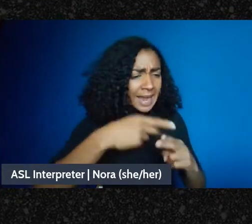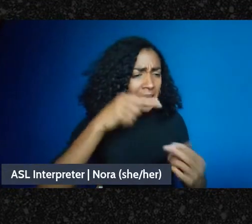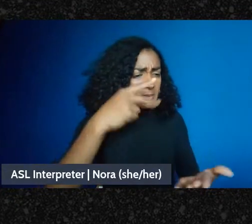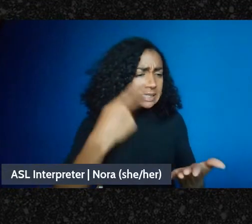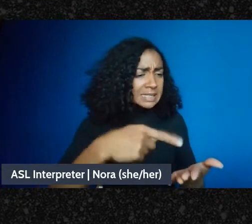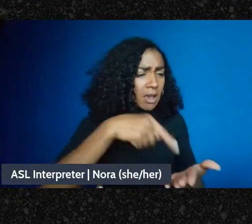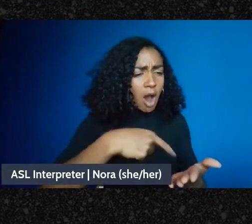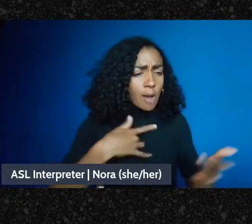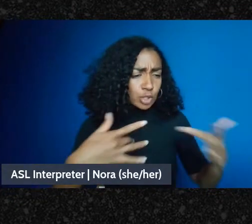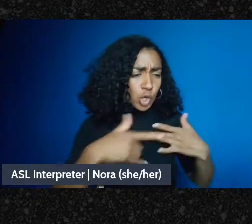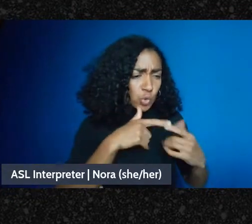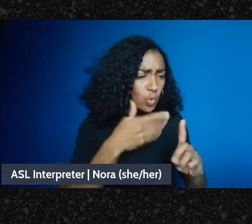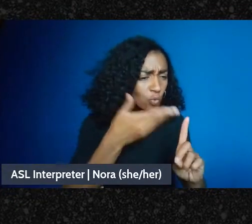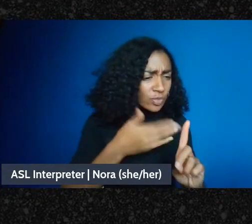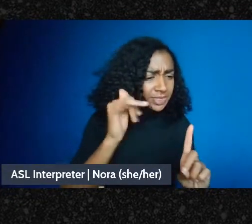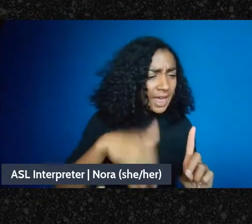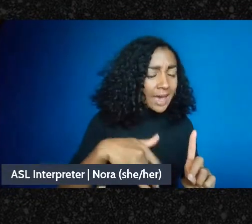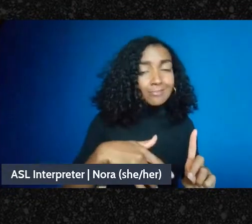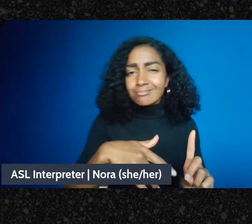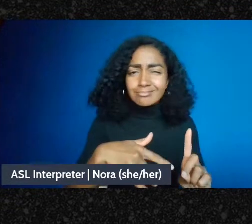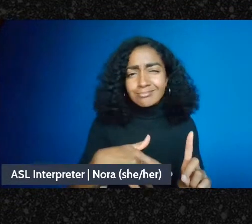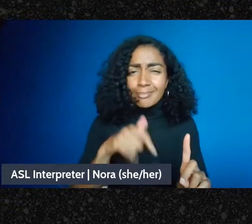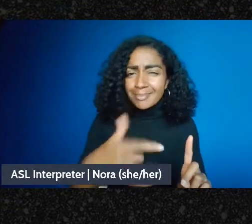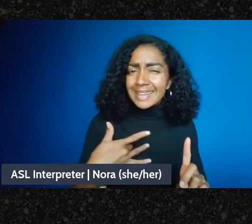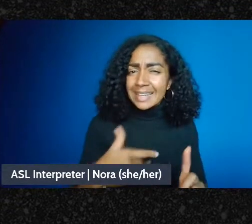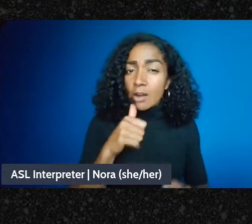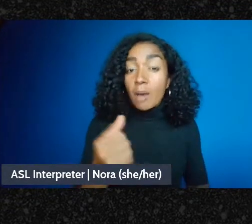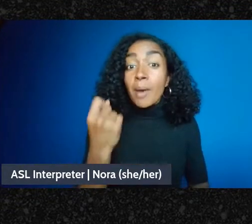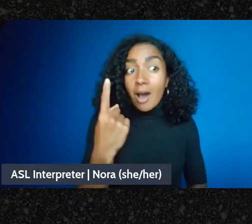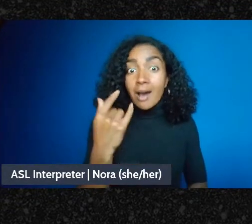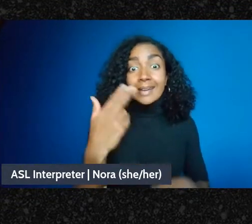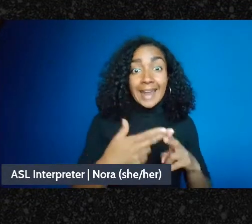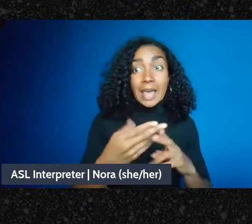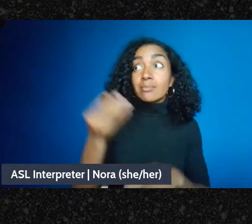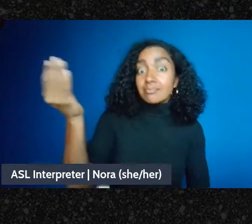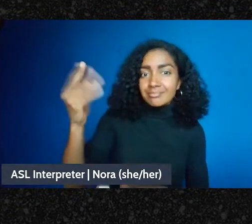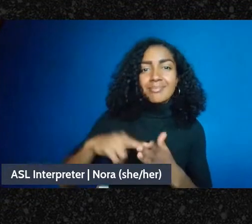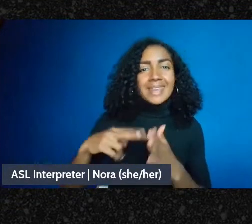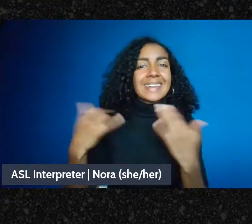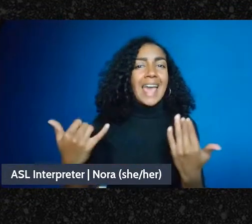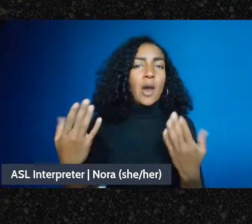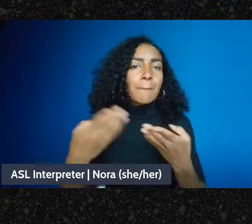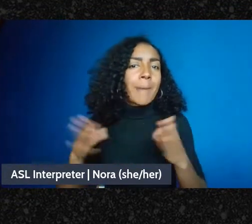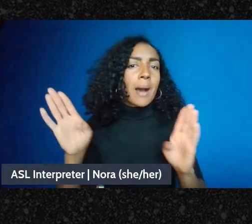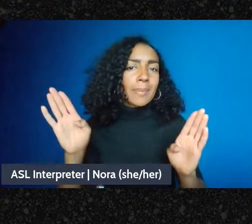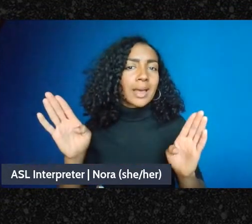but then your name is public. And so if you have, you know, political enemies who are saying who's